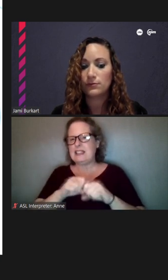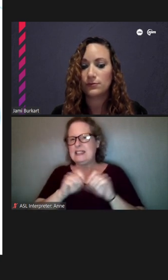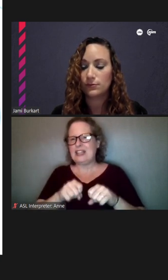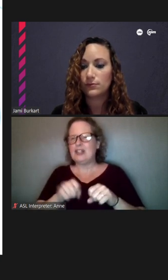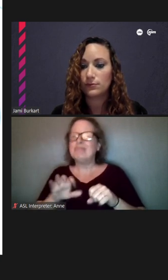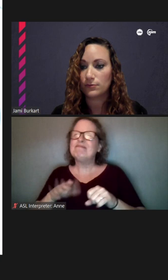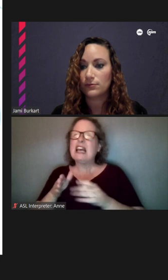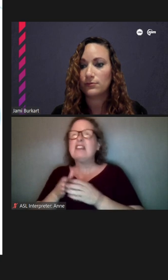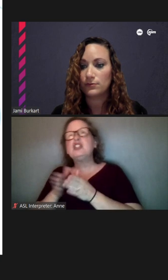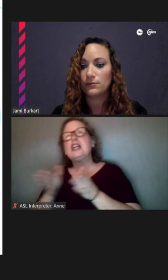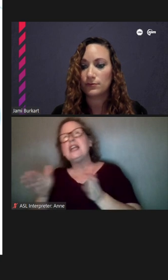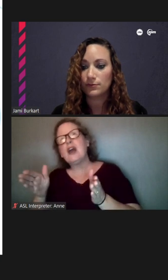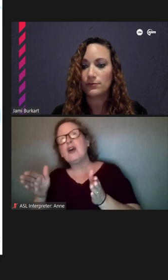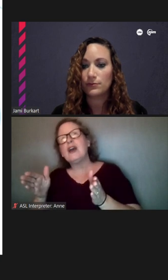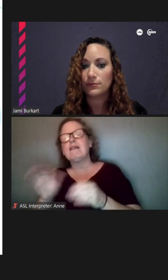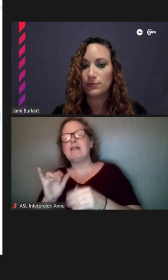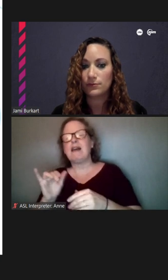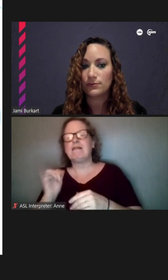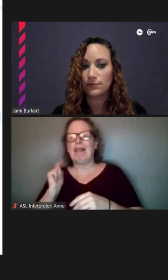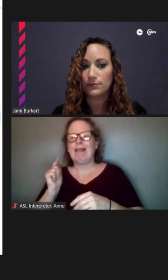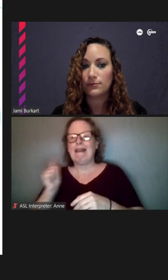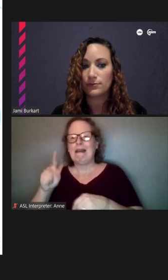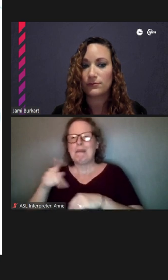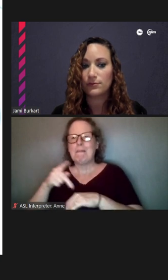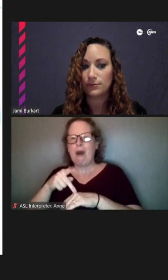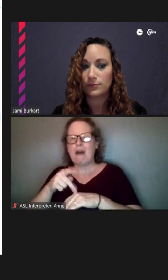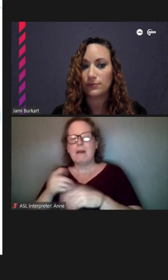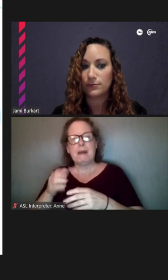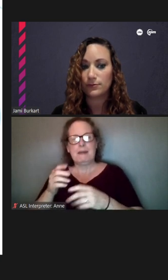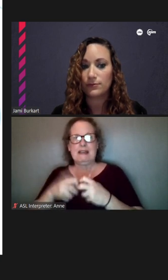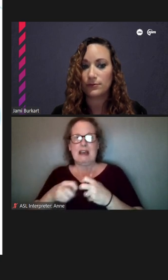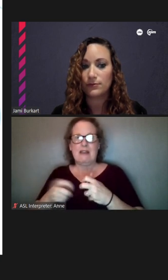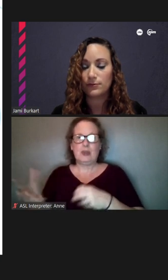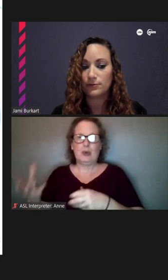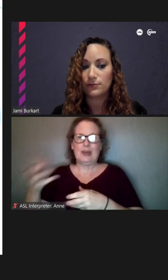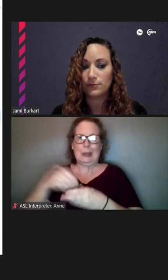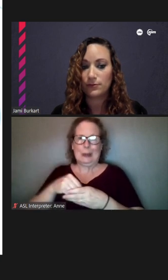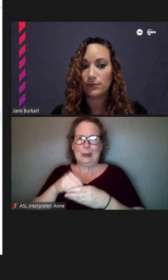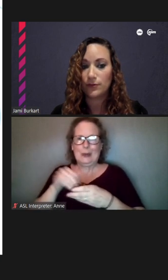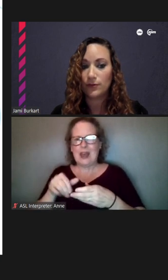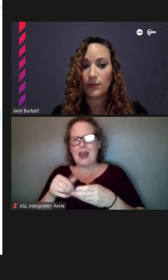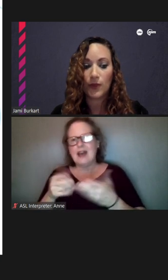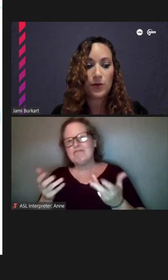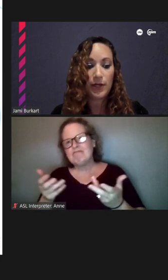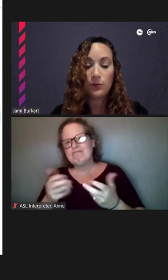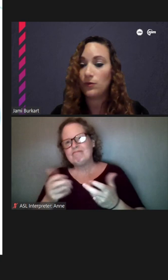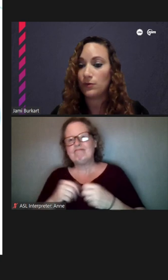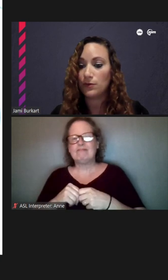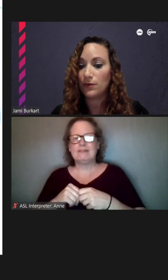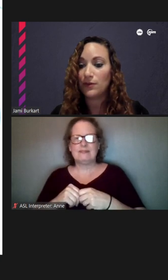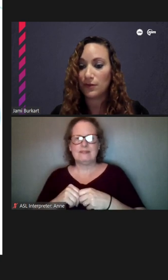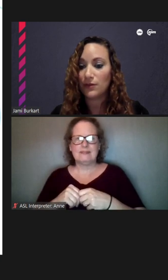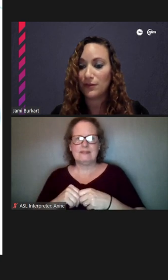all of Lincoln Park, so it may be difficult to bring that in, you know, it's a field house. It's